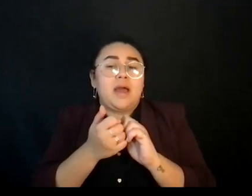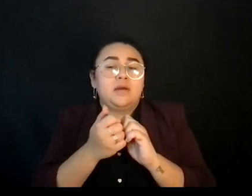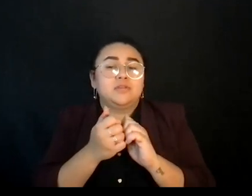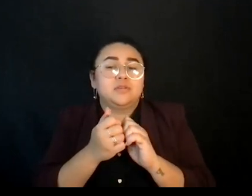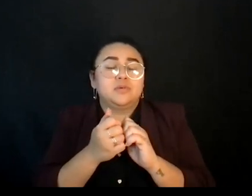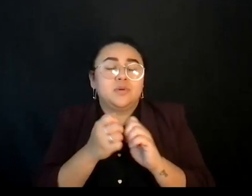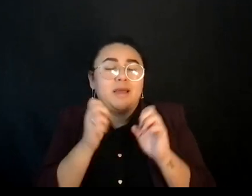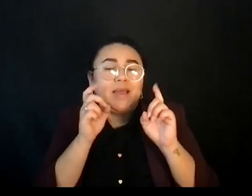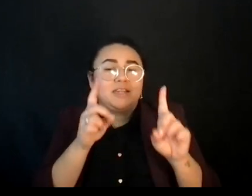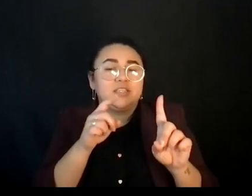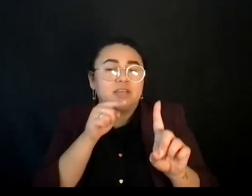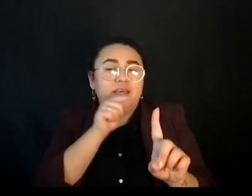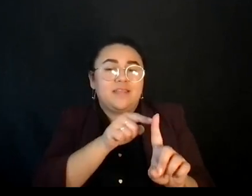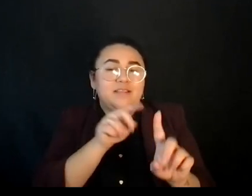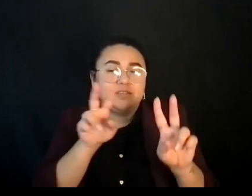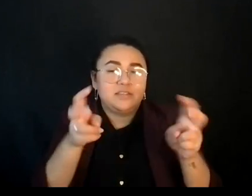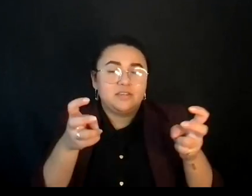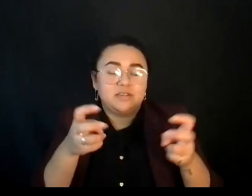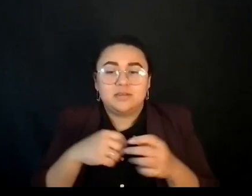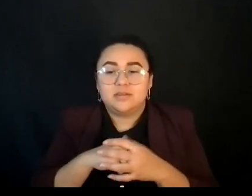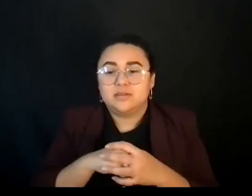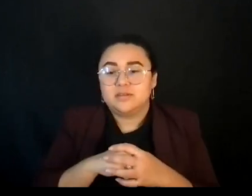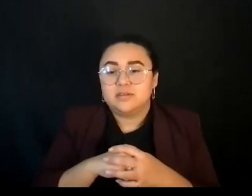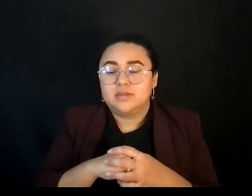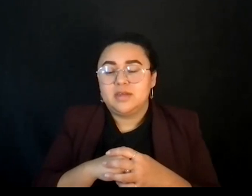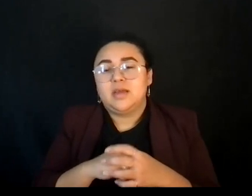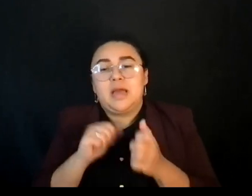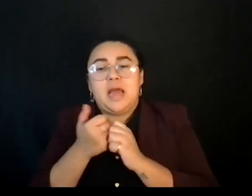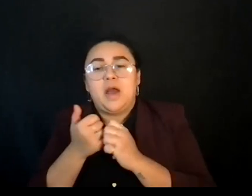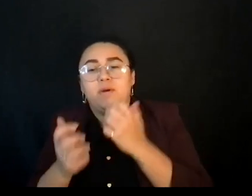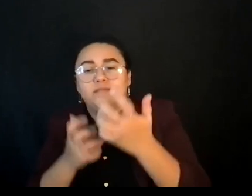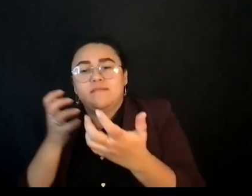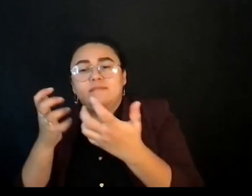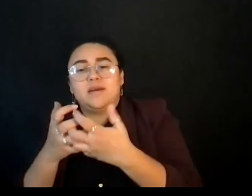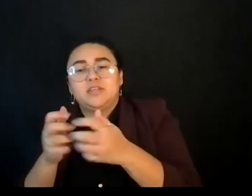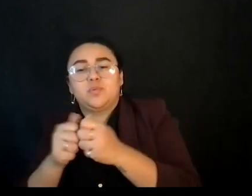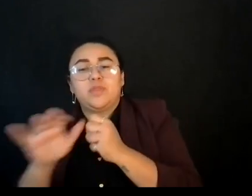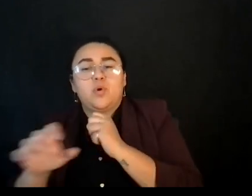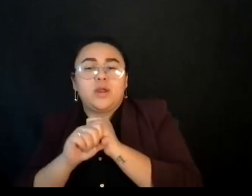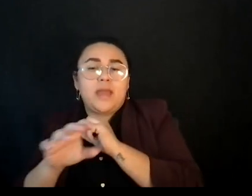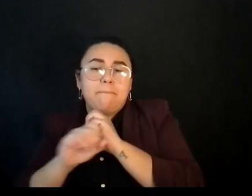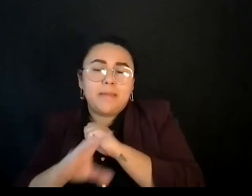about this and also how can fit into campaigns. So that's our commitment to try to make this real.